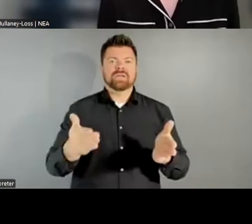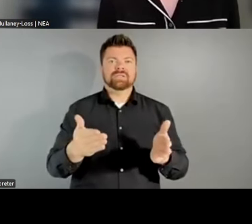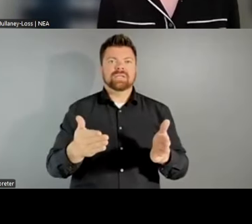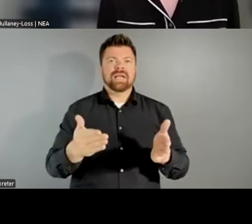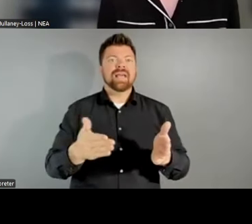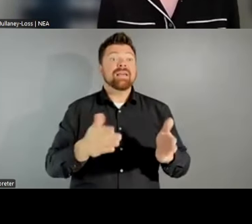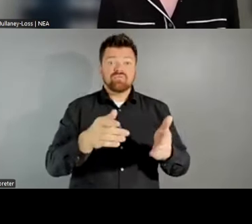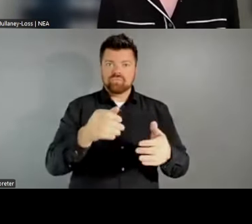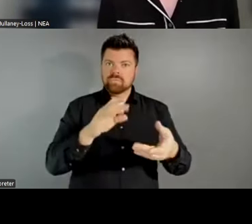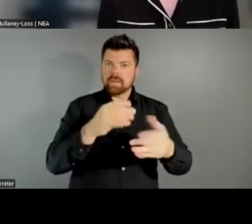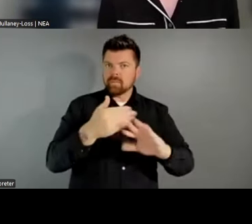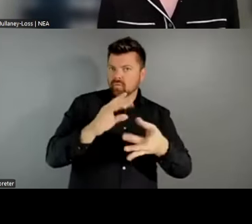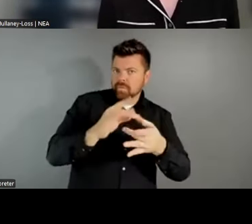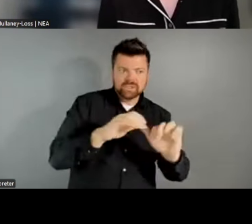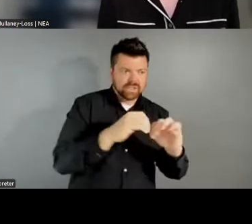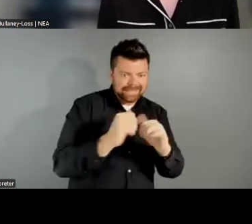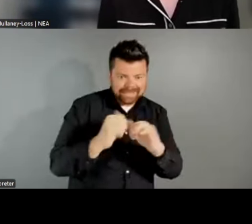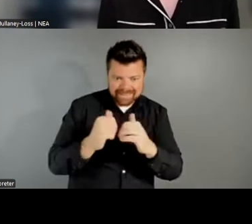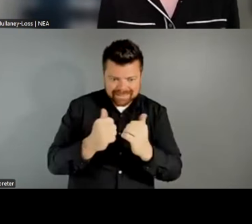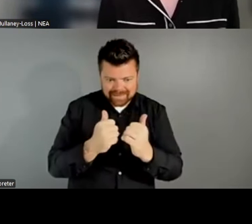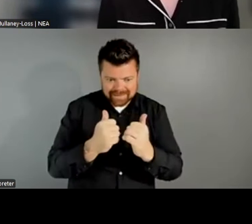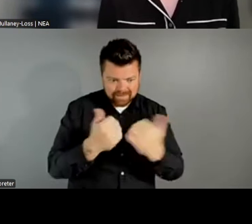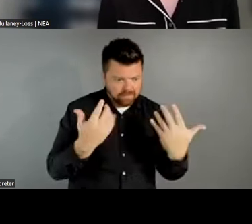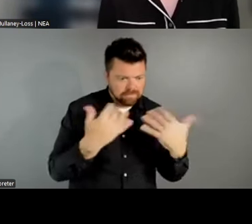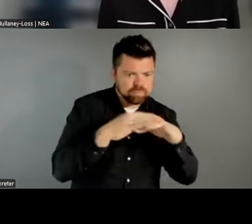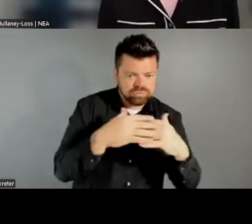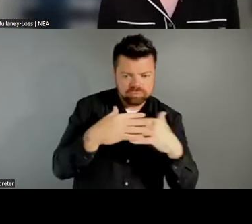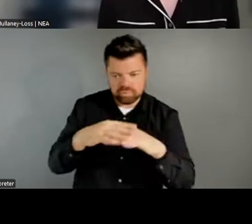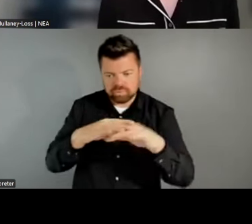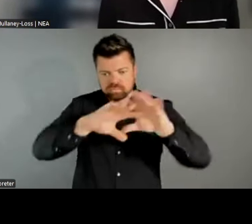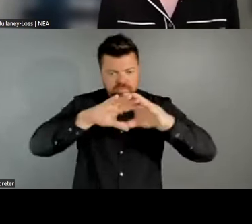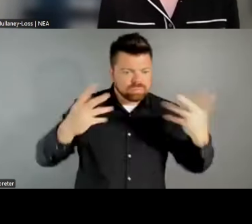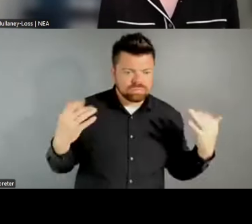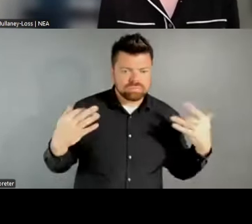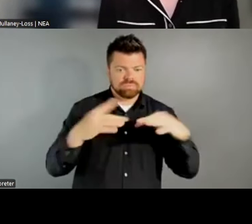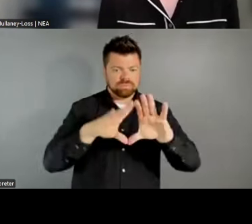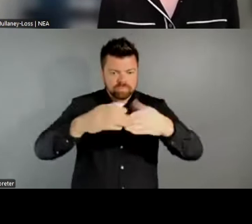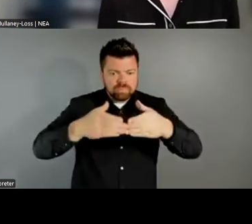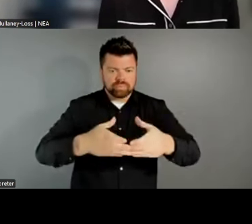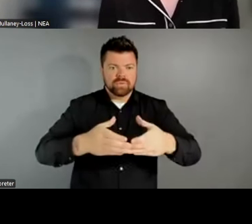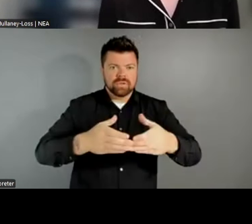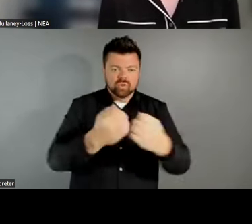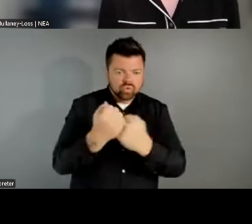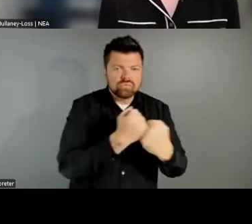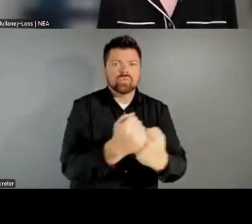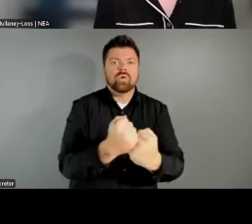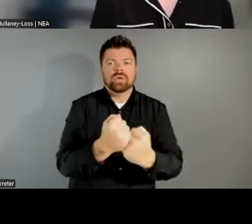work. Sally, Tracy, thinking about you in particular, what are some of those promising